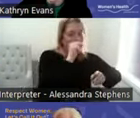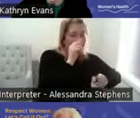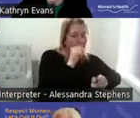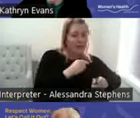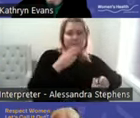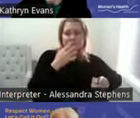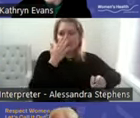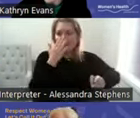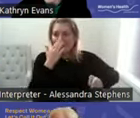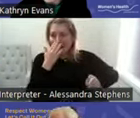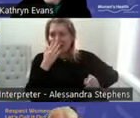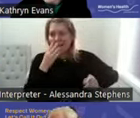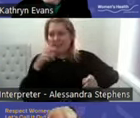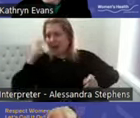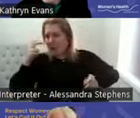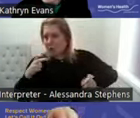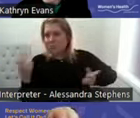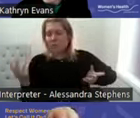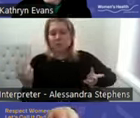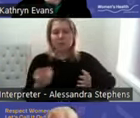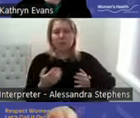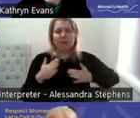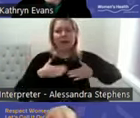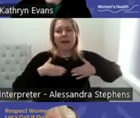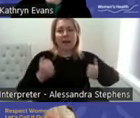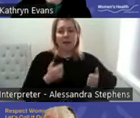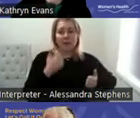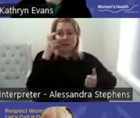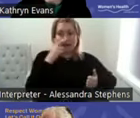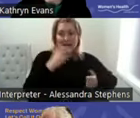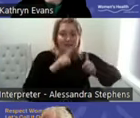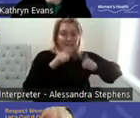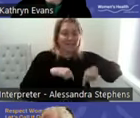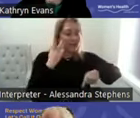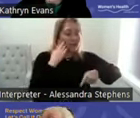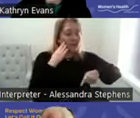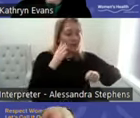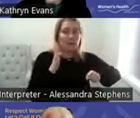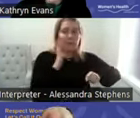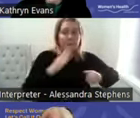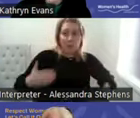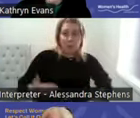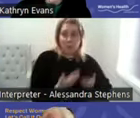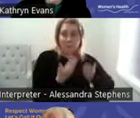Healthy aging begins at preconception and continues through life stages including birth,